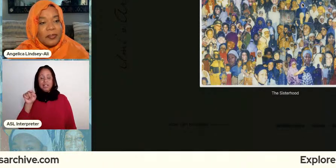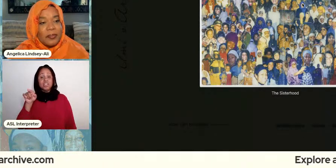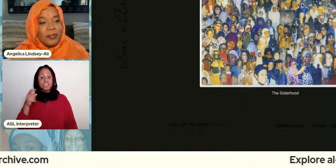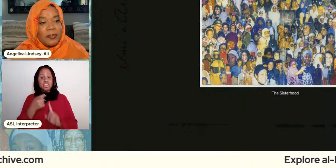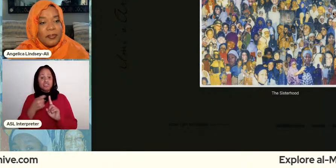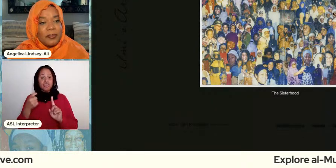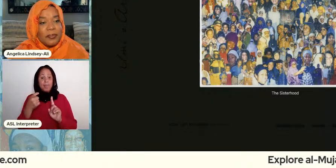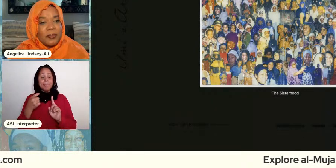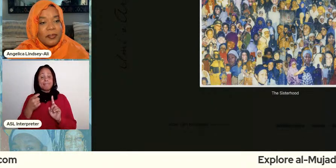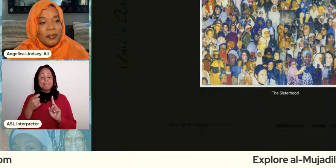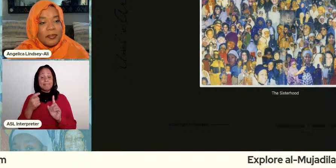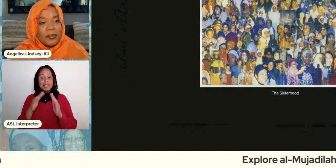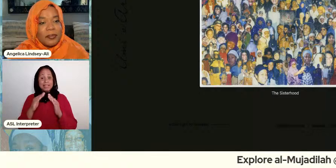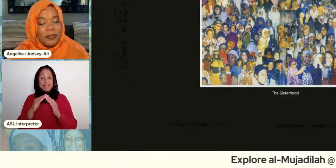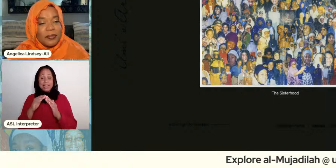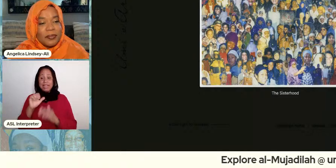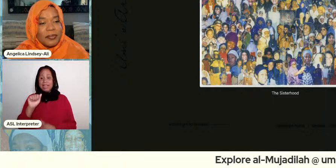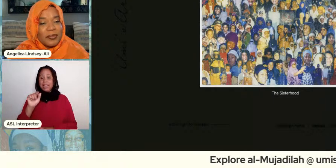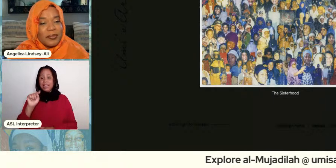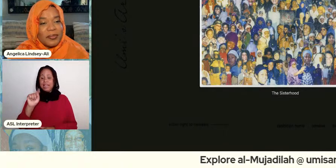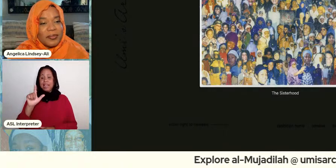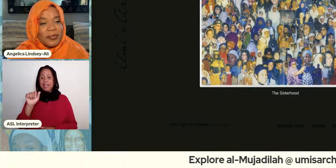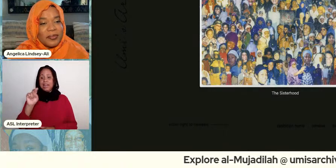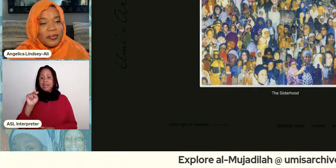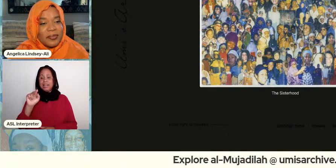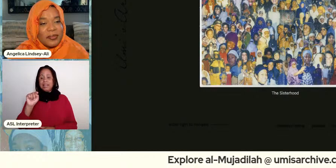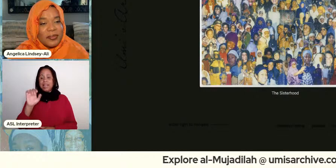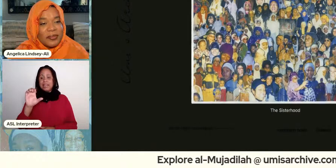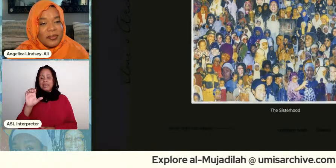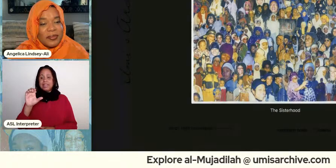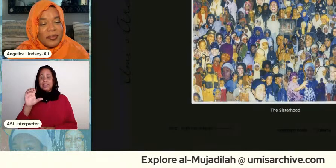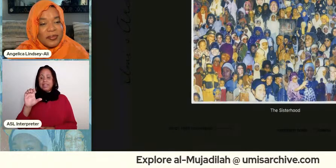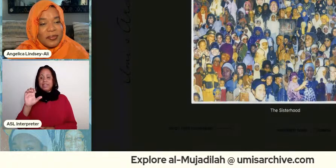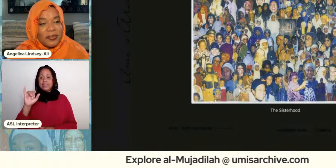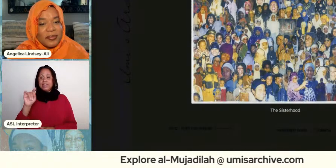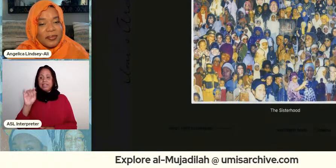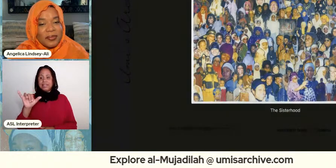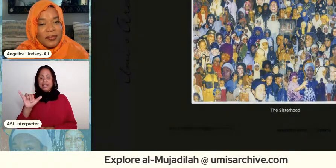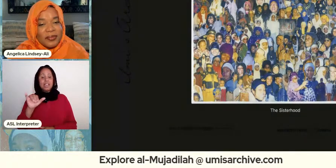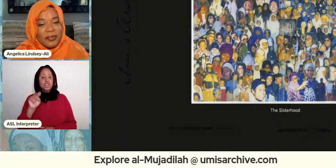she was from atlantic city new jersey but i knew her from brooklyn um she actually